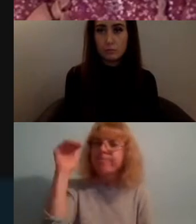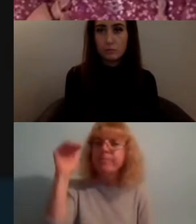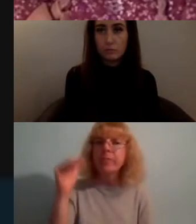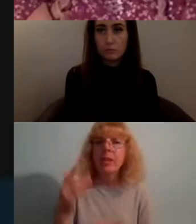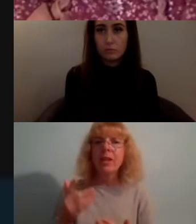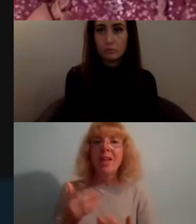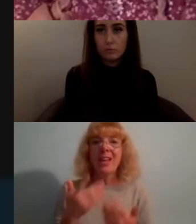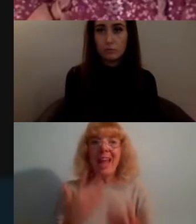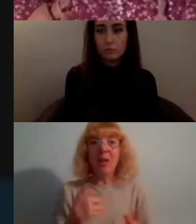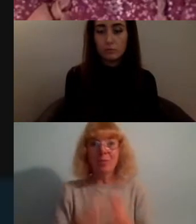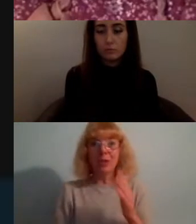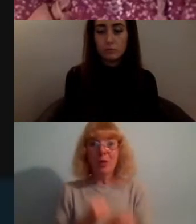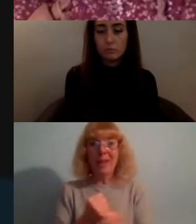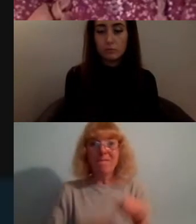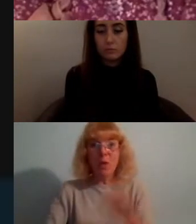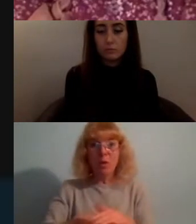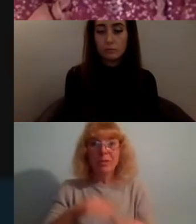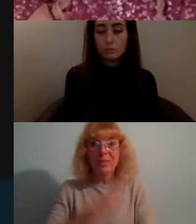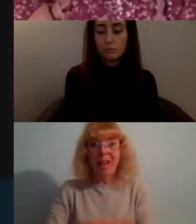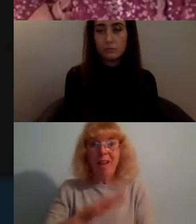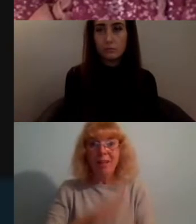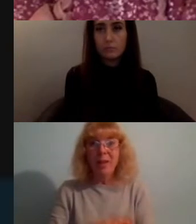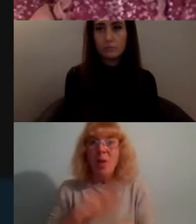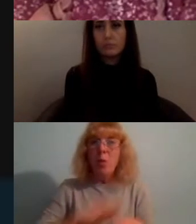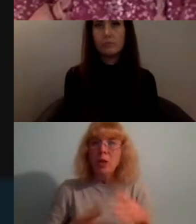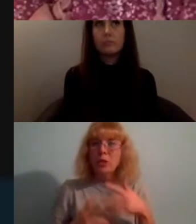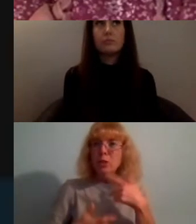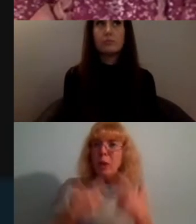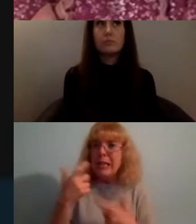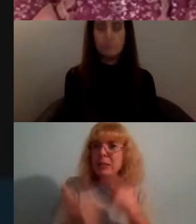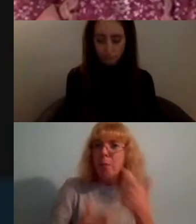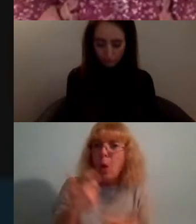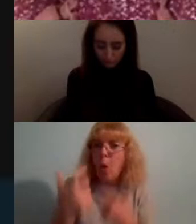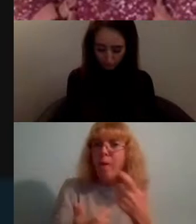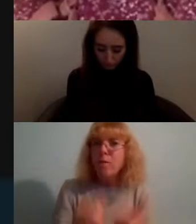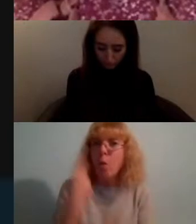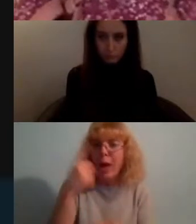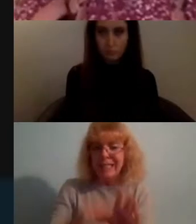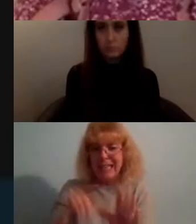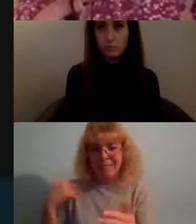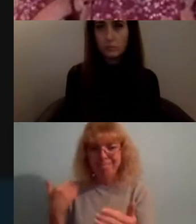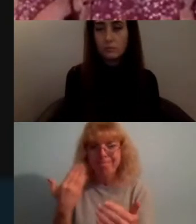full-time and I kind of want to explore what i've been doing over the past year - next slide please